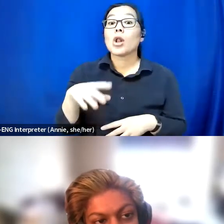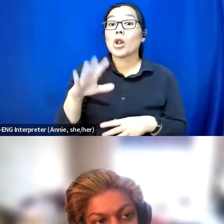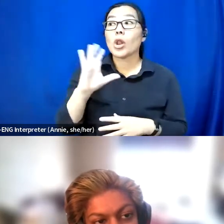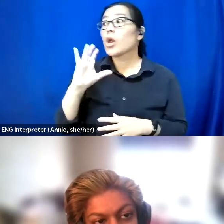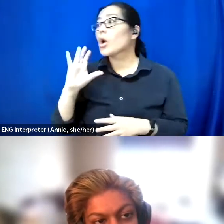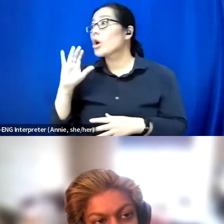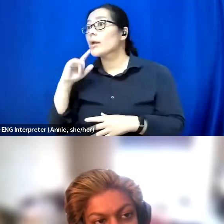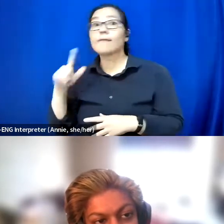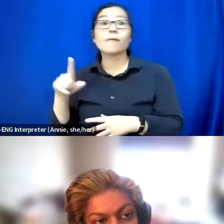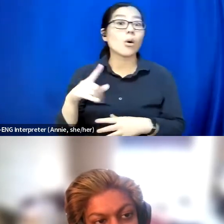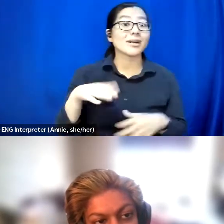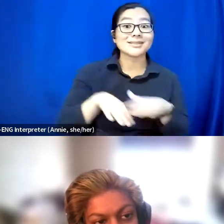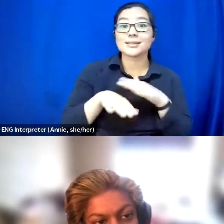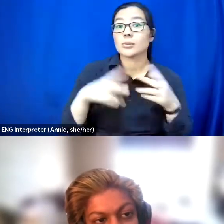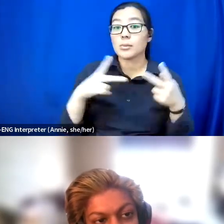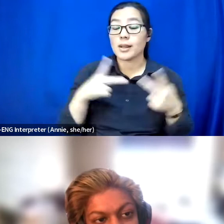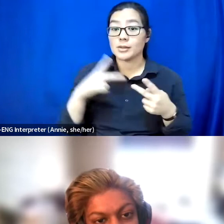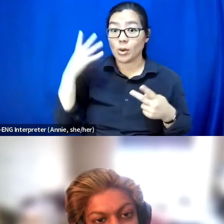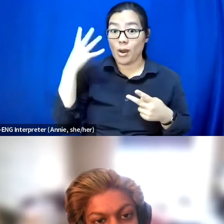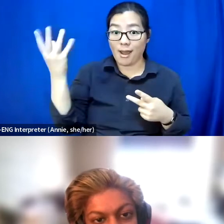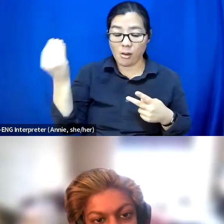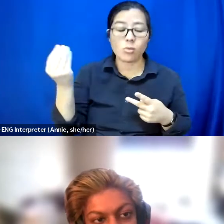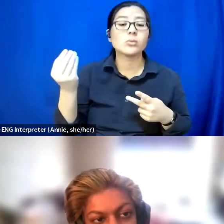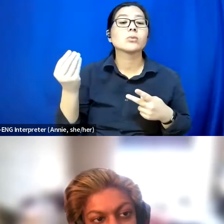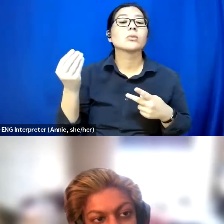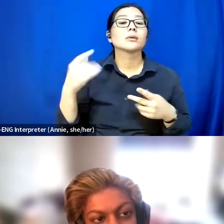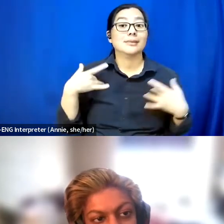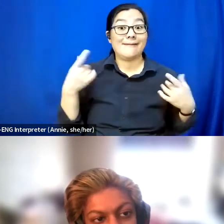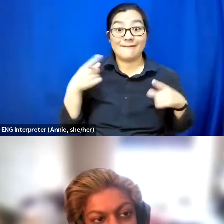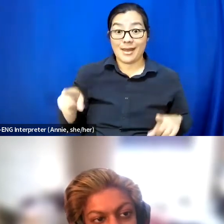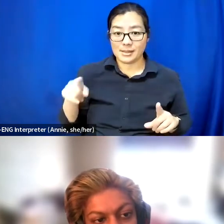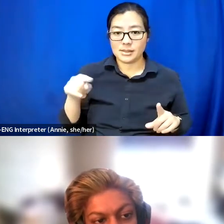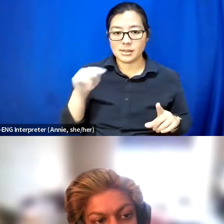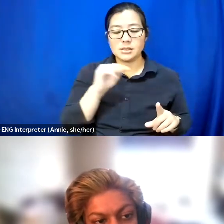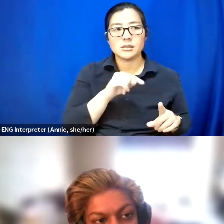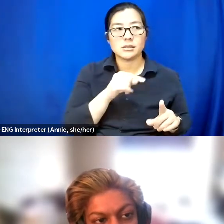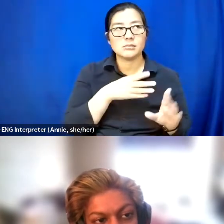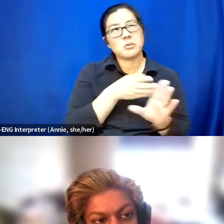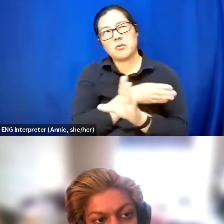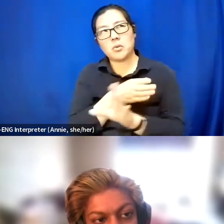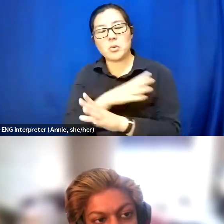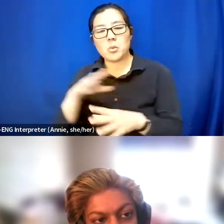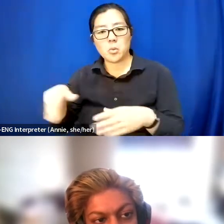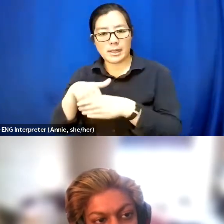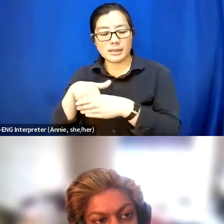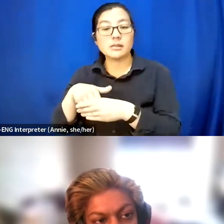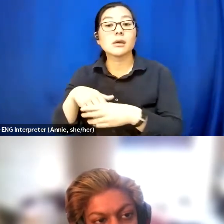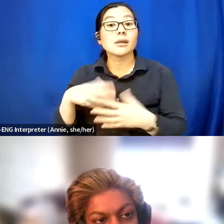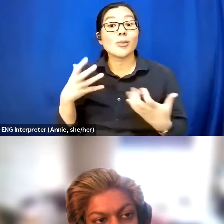and go like because it was an event for a wedding. And they want you to go out for dance.